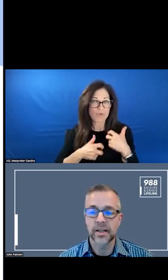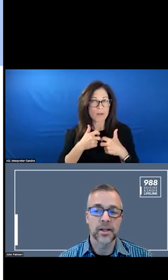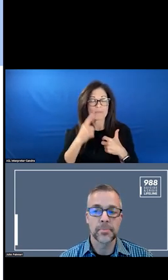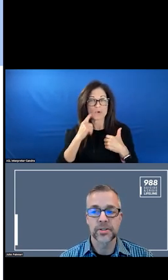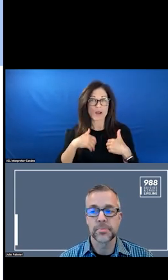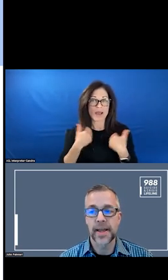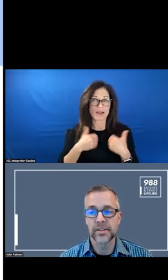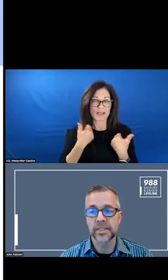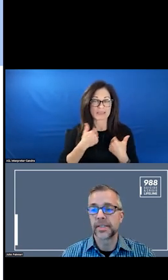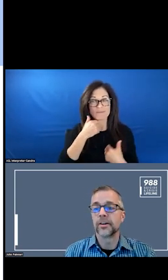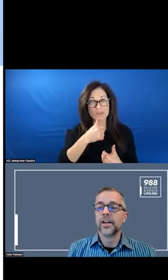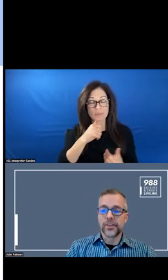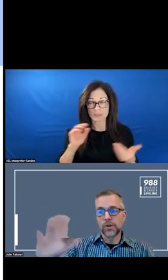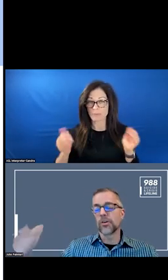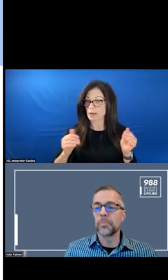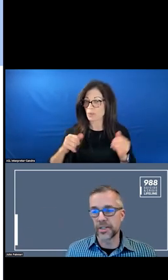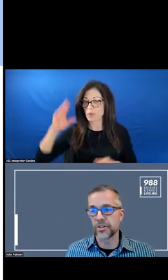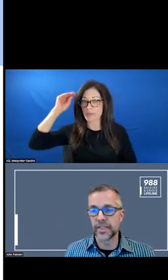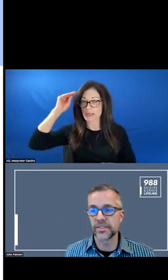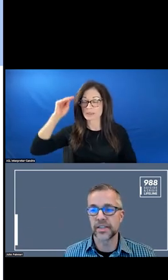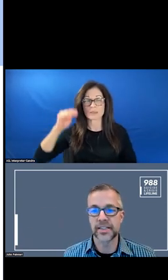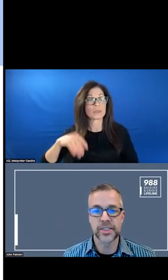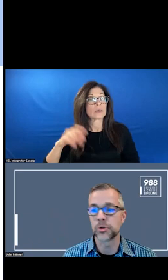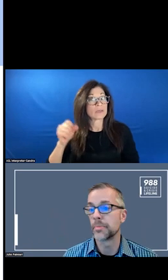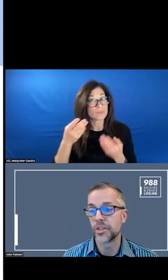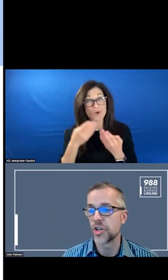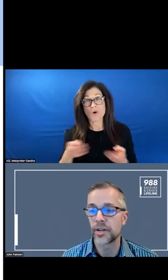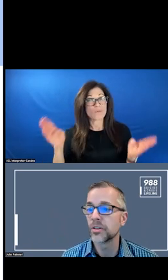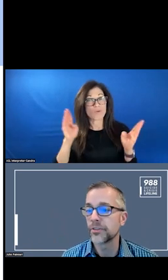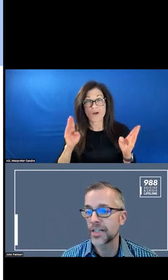COMPARED TO MALES. IT IS GENERAL FOR